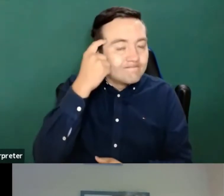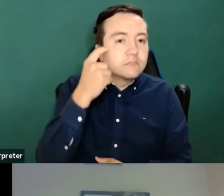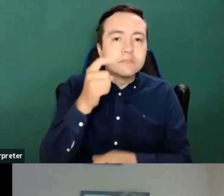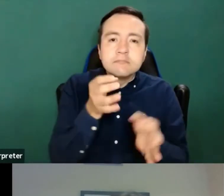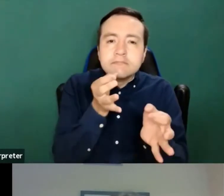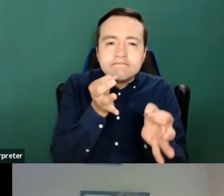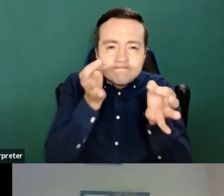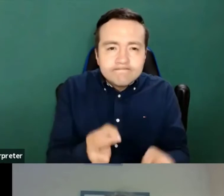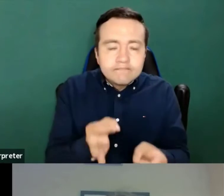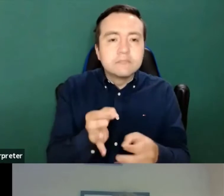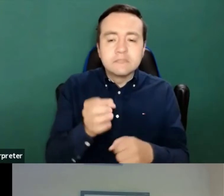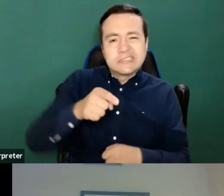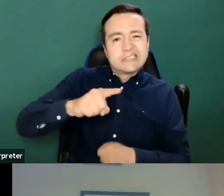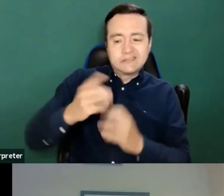accessibility the humans.